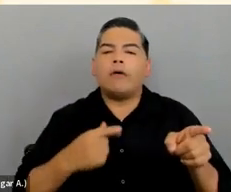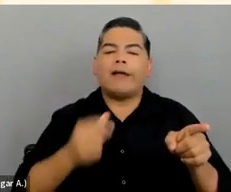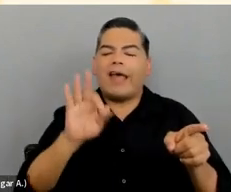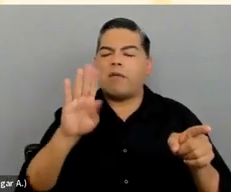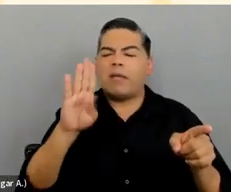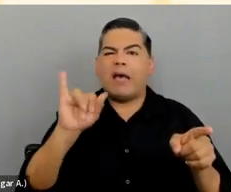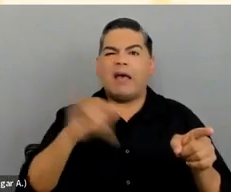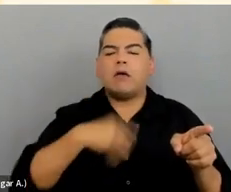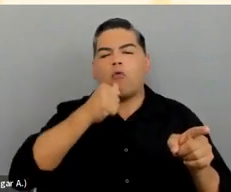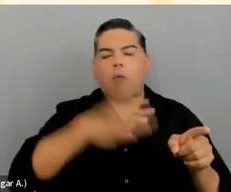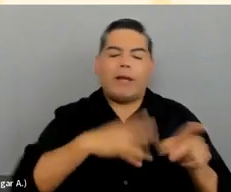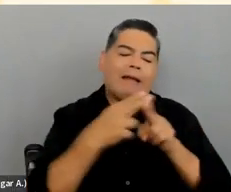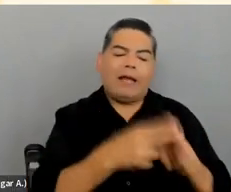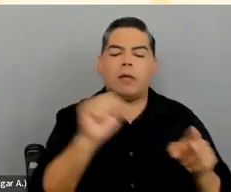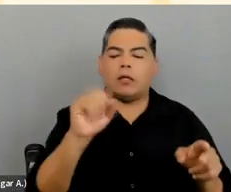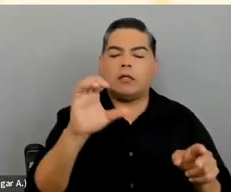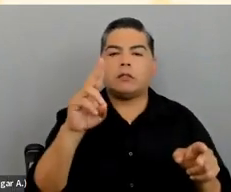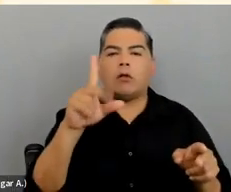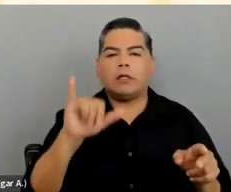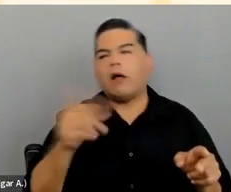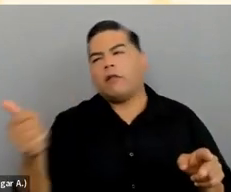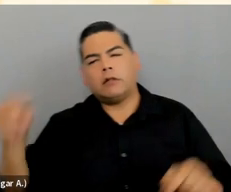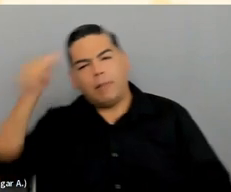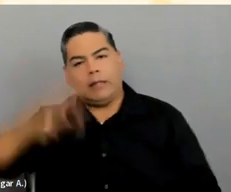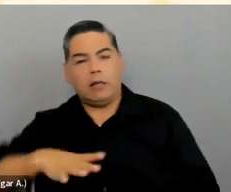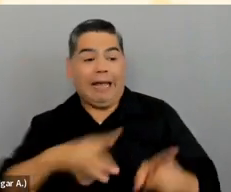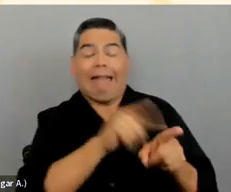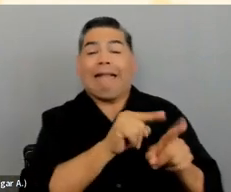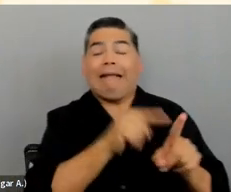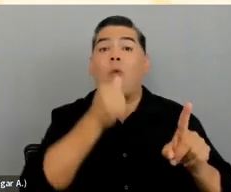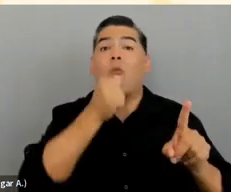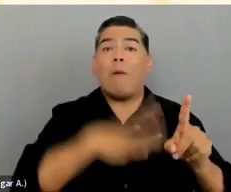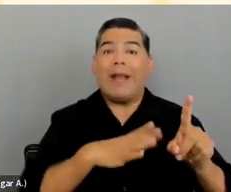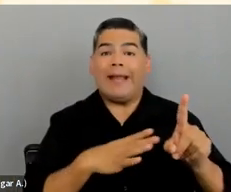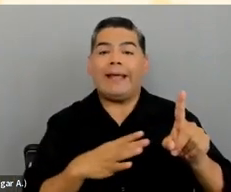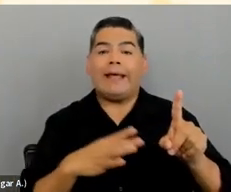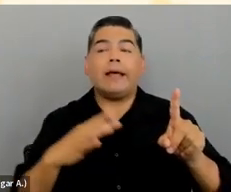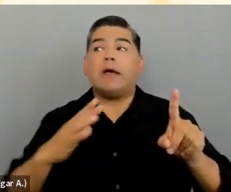She was one of the first women to be shown on TV